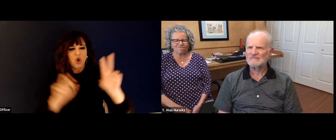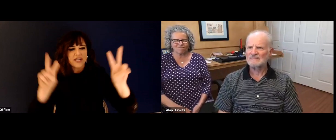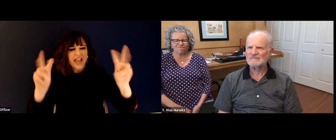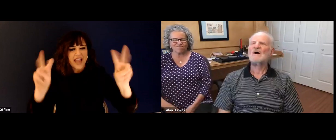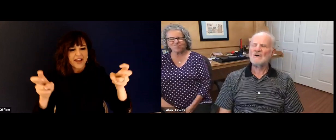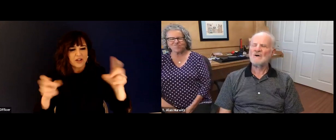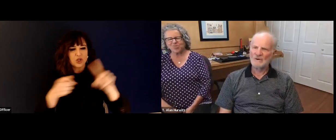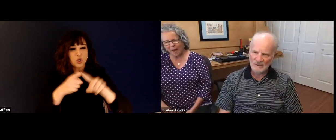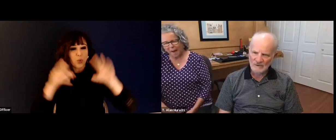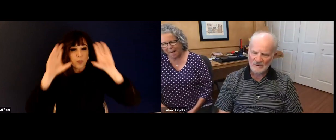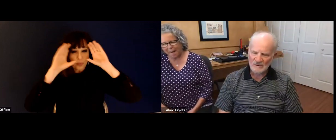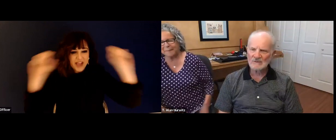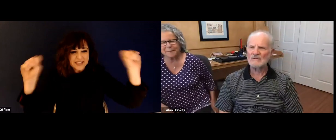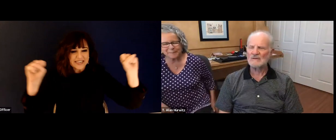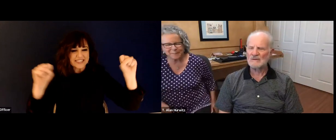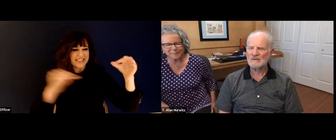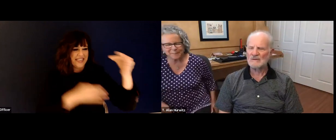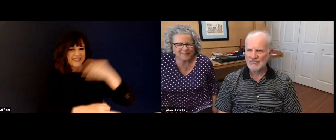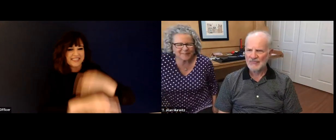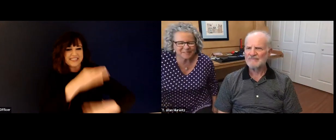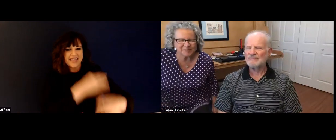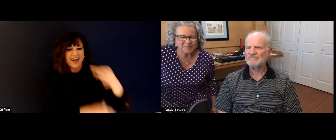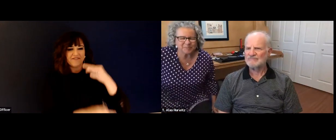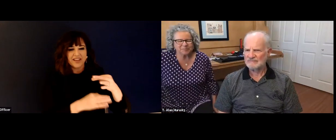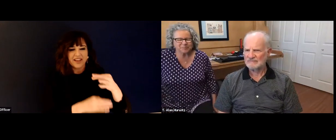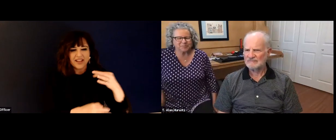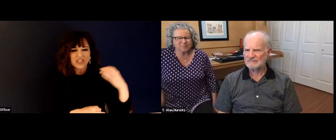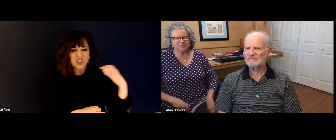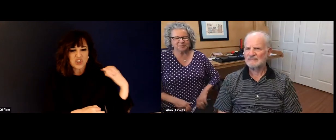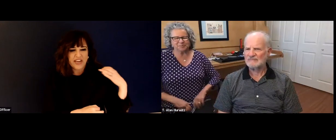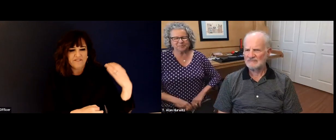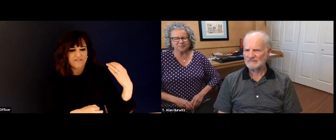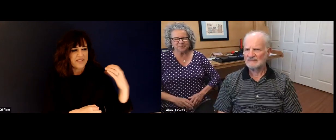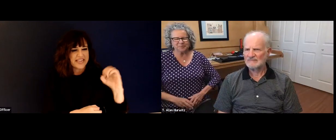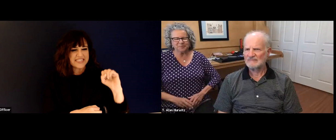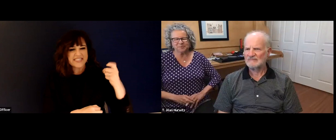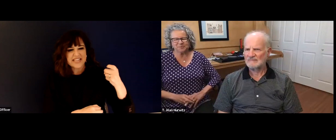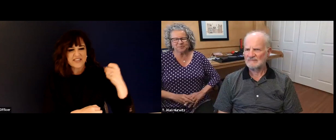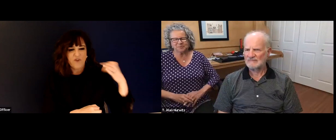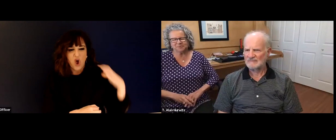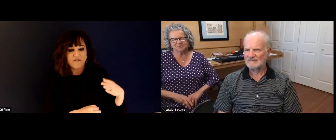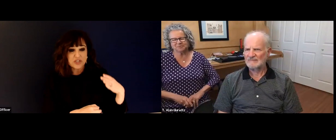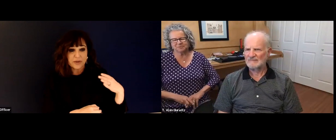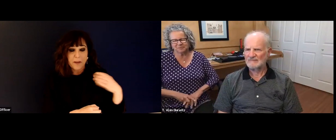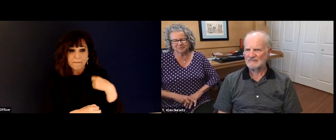I have one more question. So why didn't Dr. Bill Gessler change